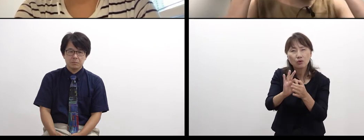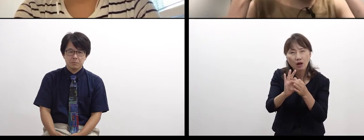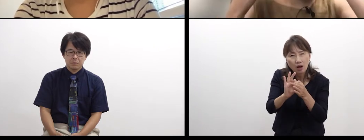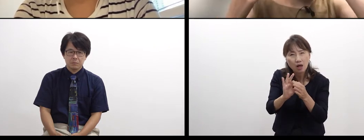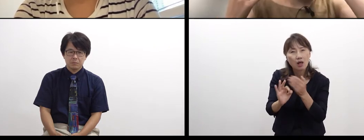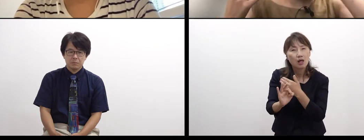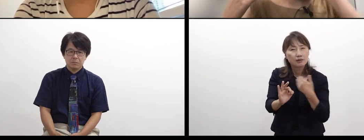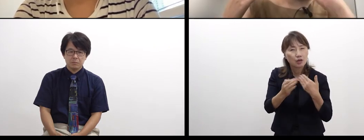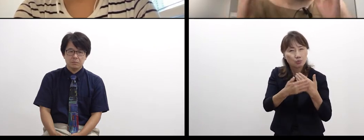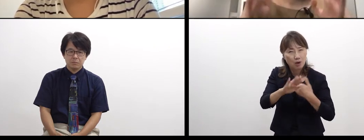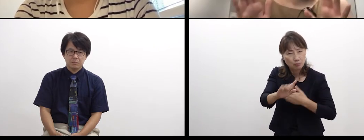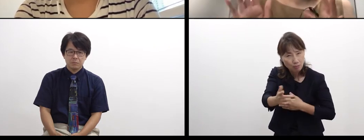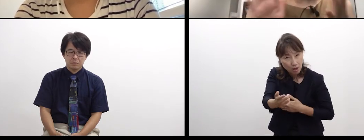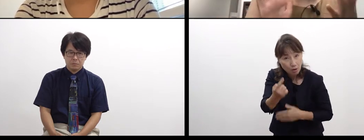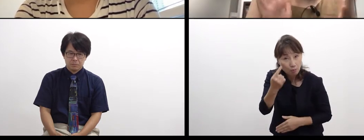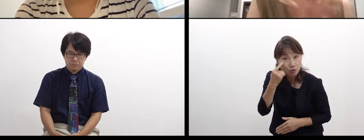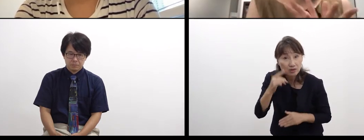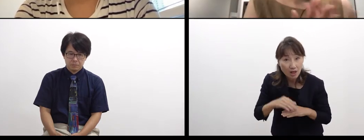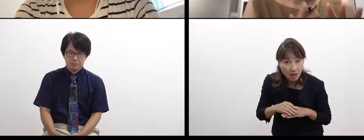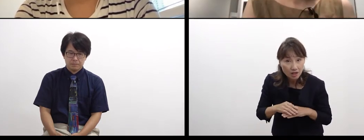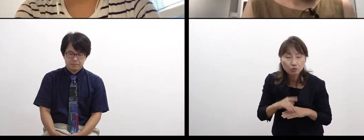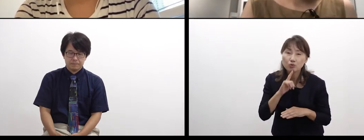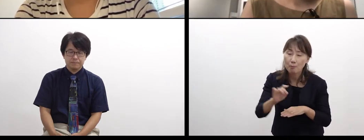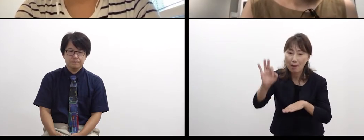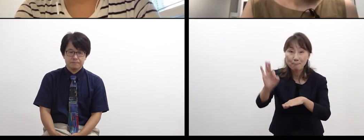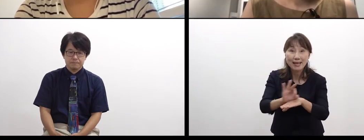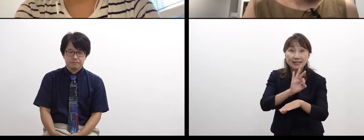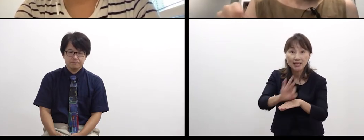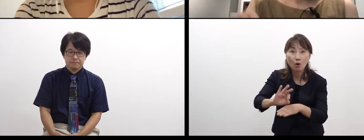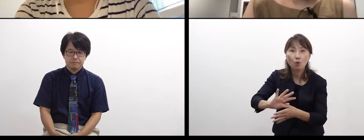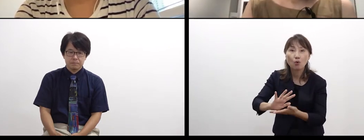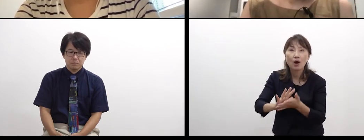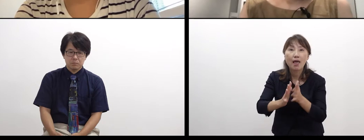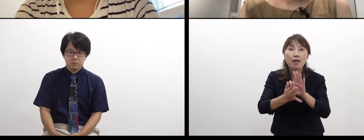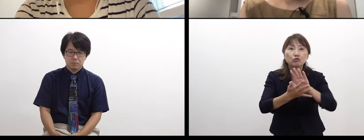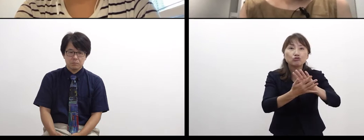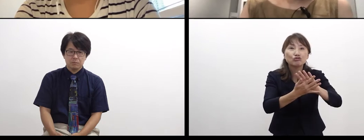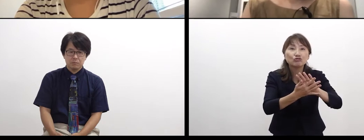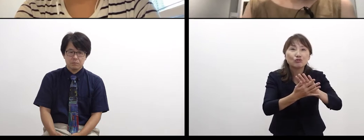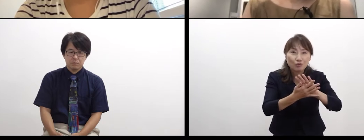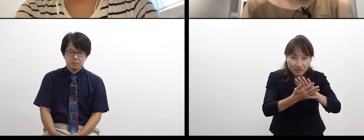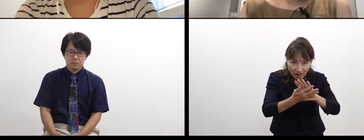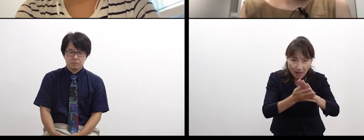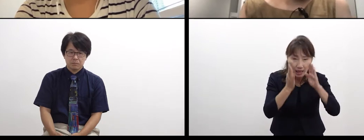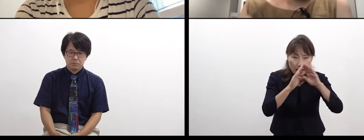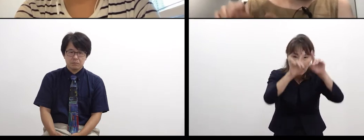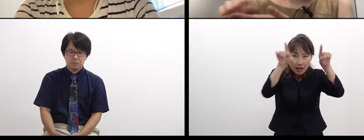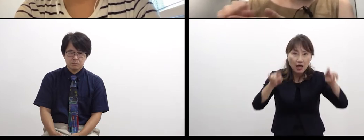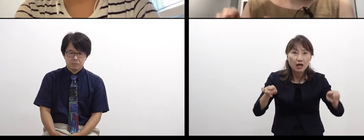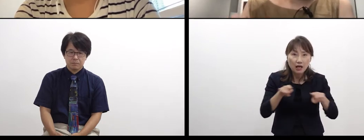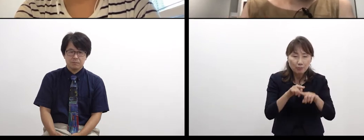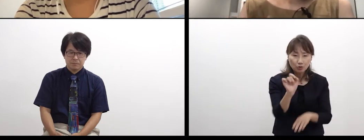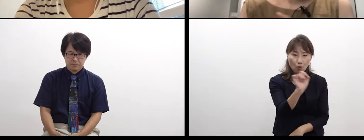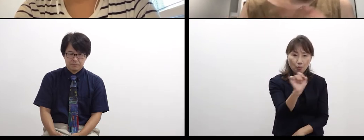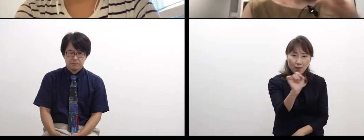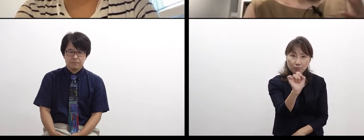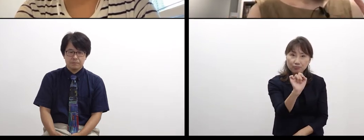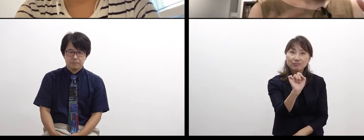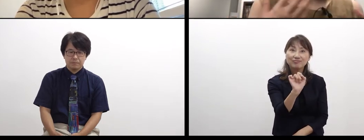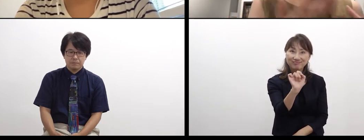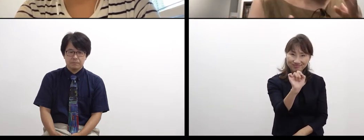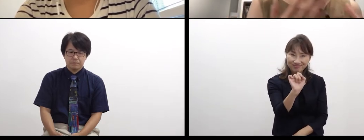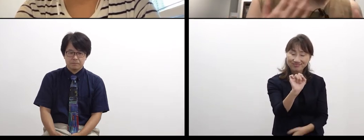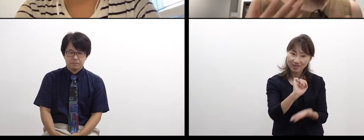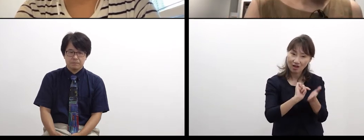We have different ways of thinking when we output something by paper and a pen,